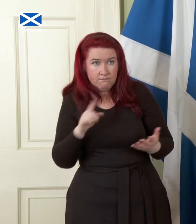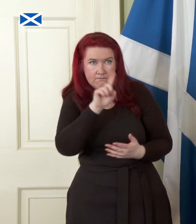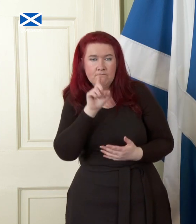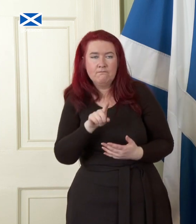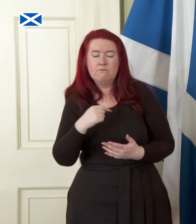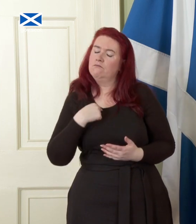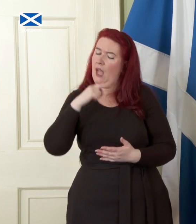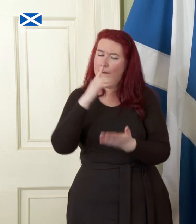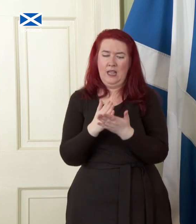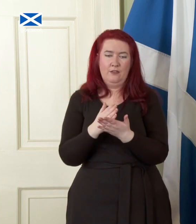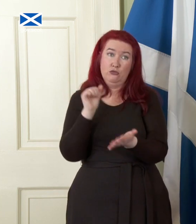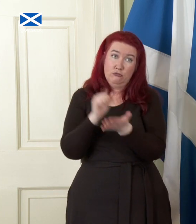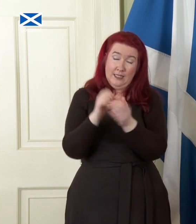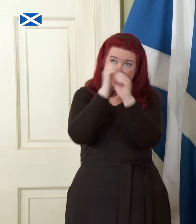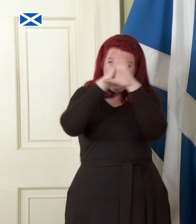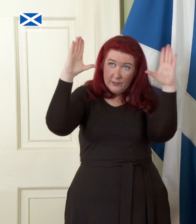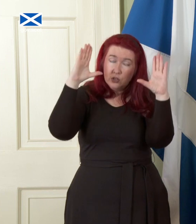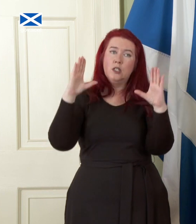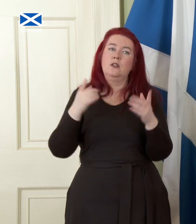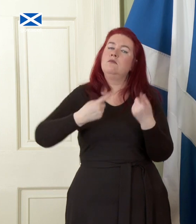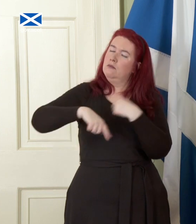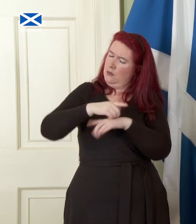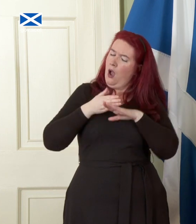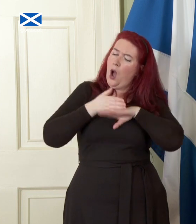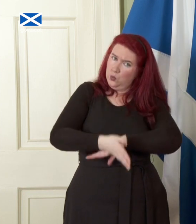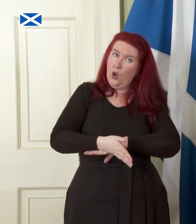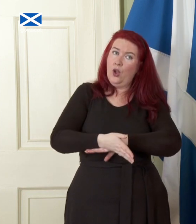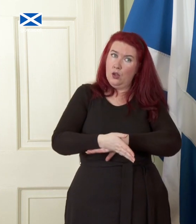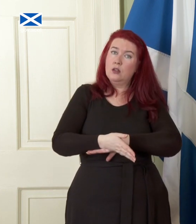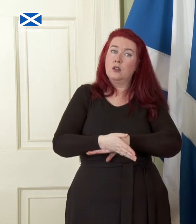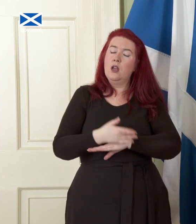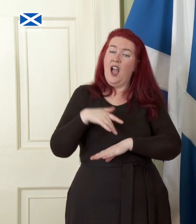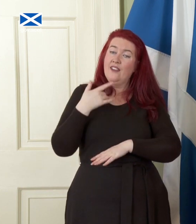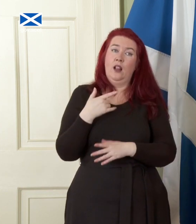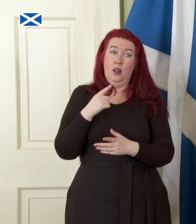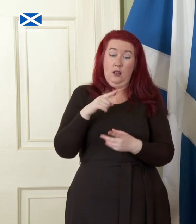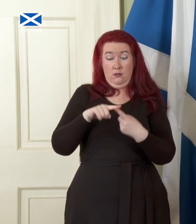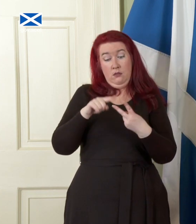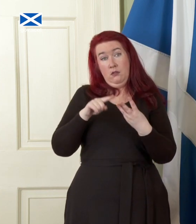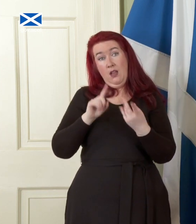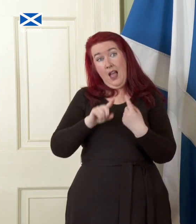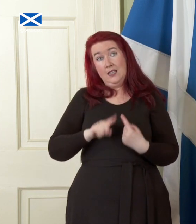with the right vision and a lot of hard work, the emphatic answer to all of these questions is yes